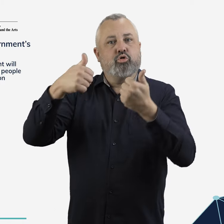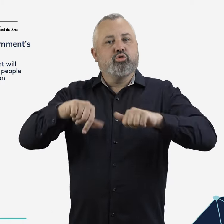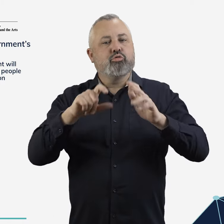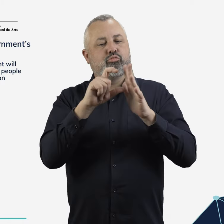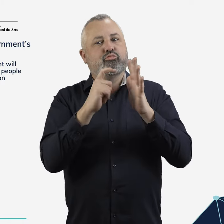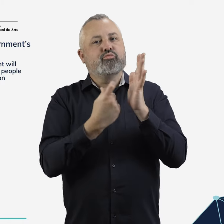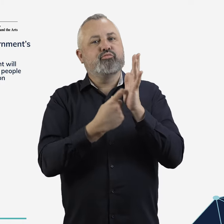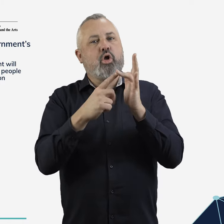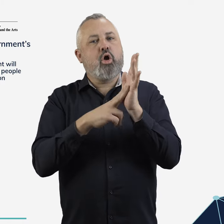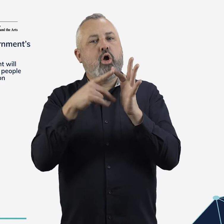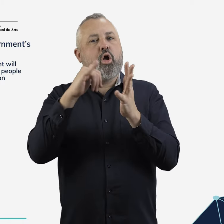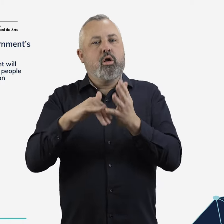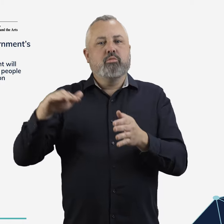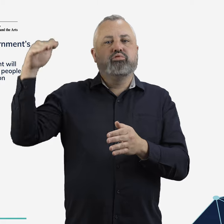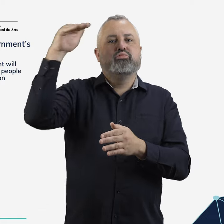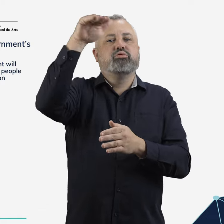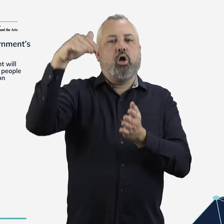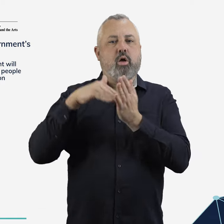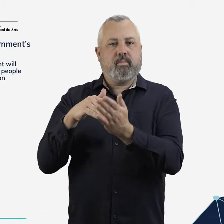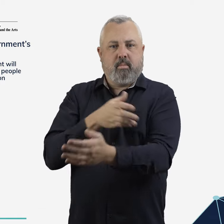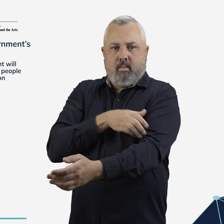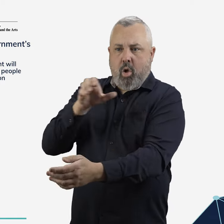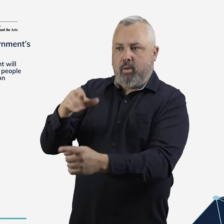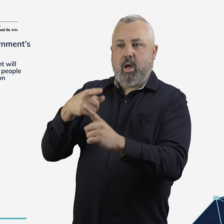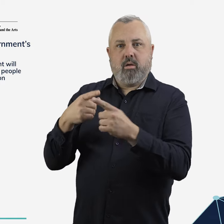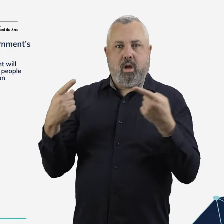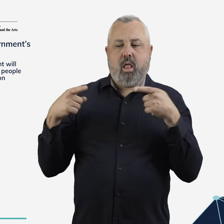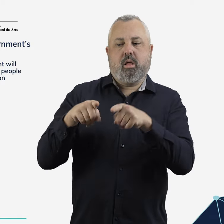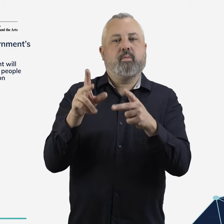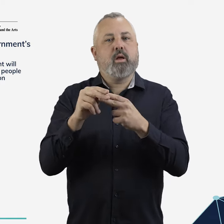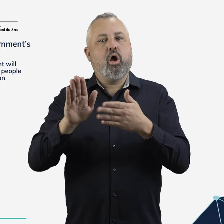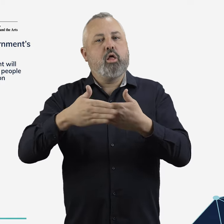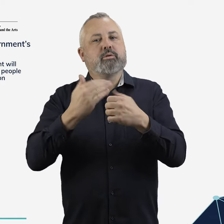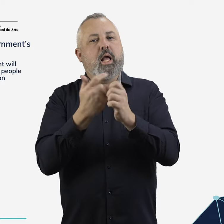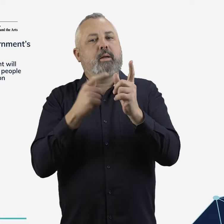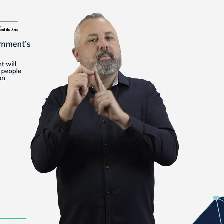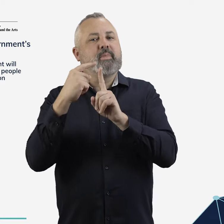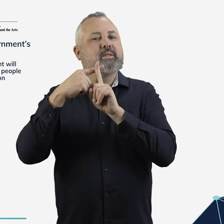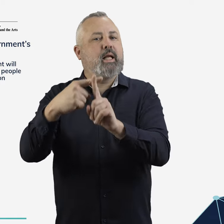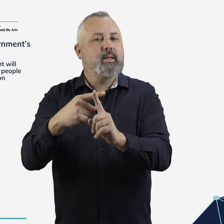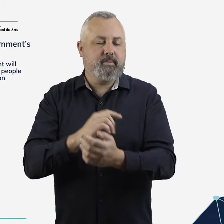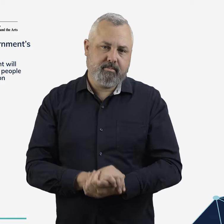support drone use as a means of empowerment towards Closing the Gap targets.